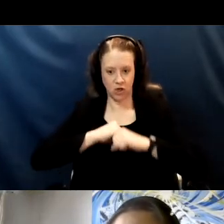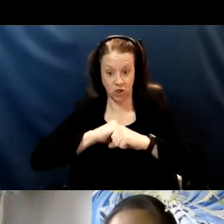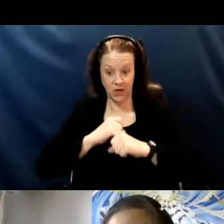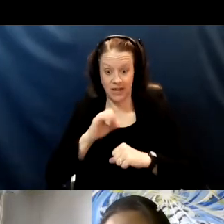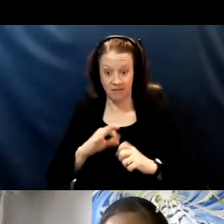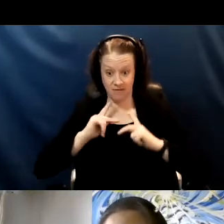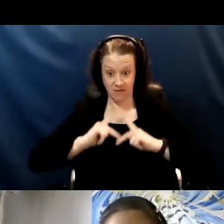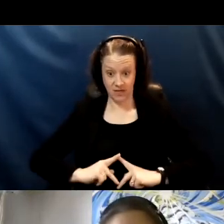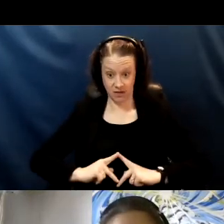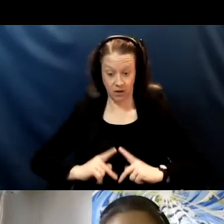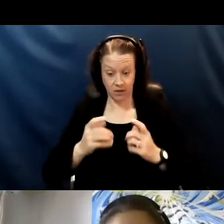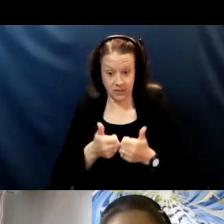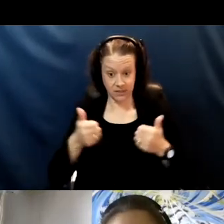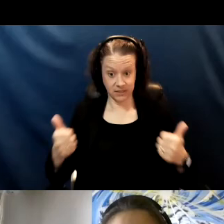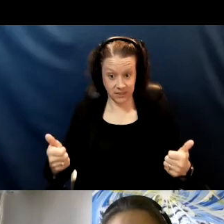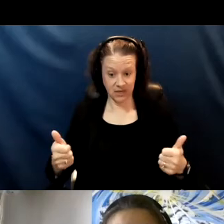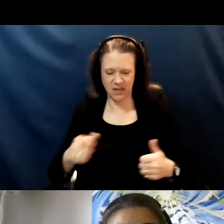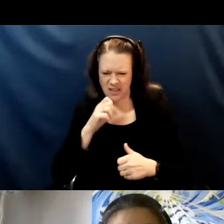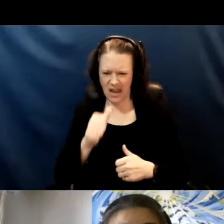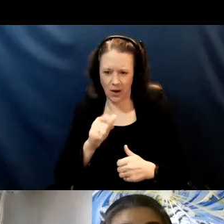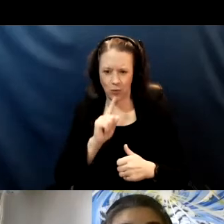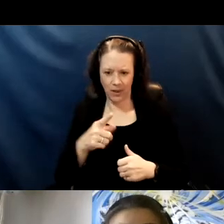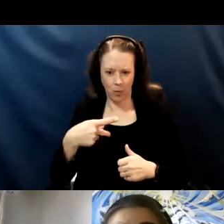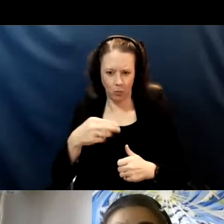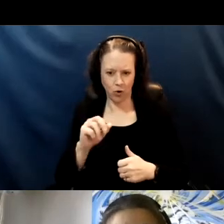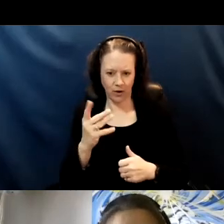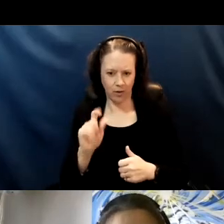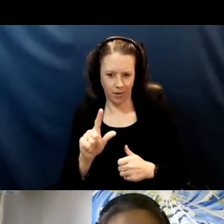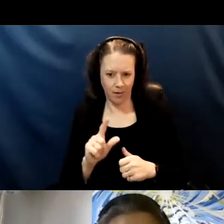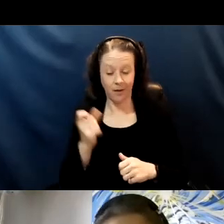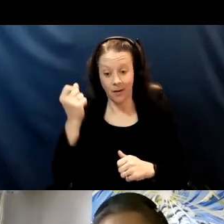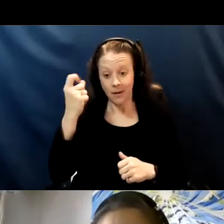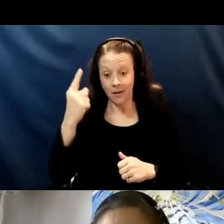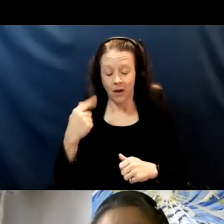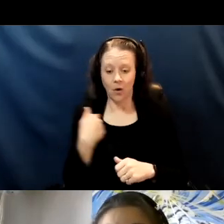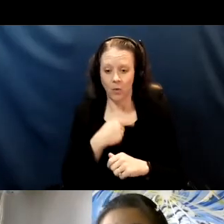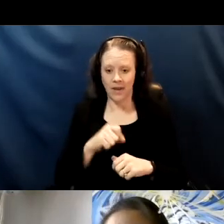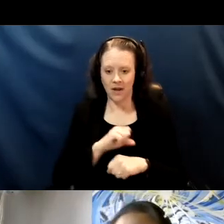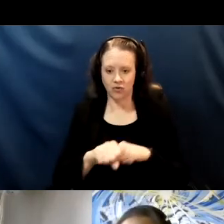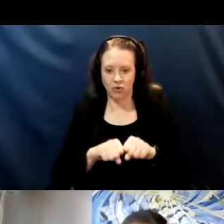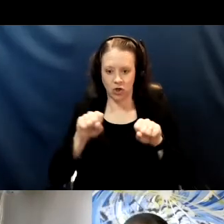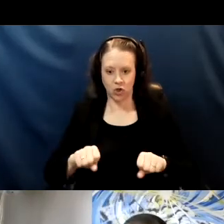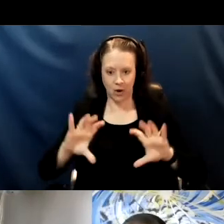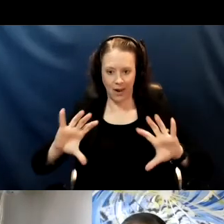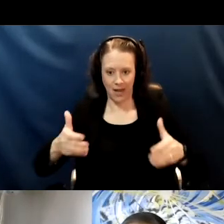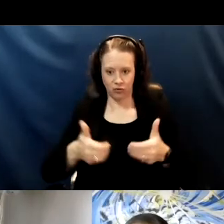not particularly practical. However there's a lot that we can do in structuring a classroom and structuring our days